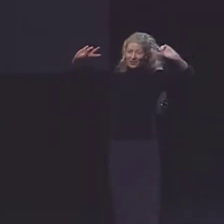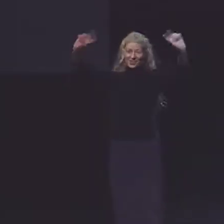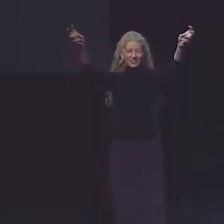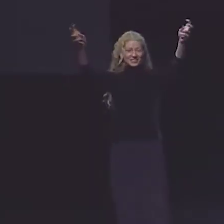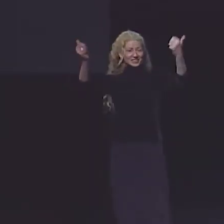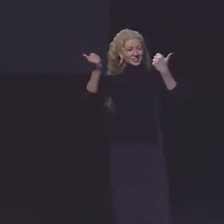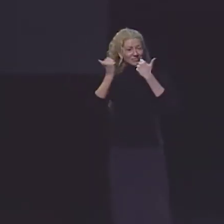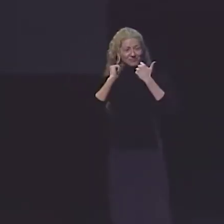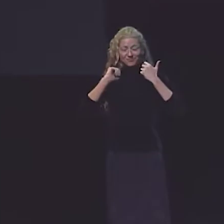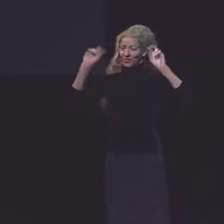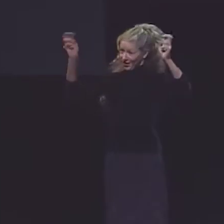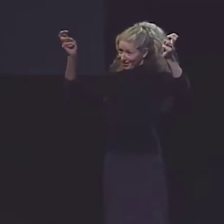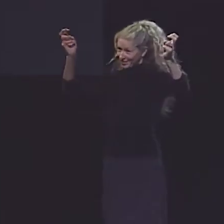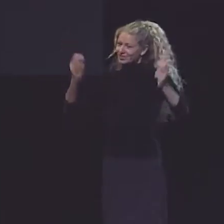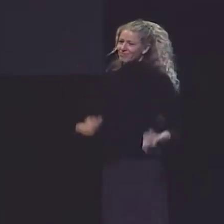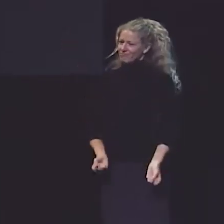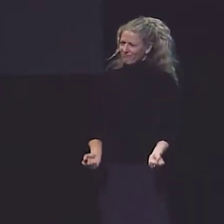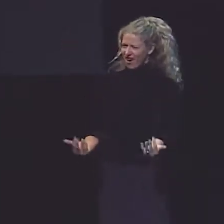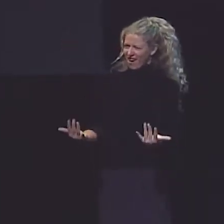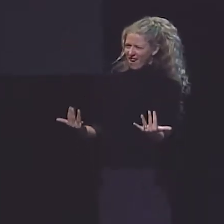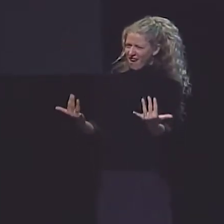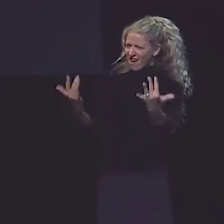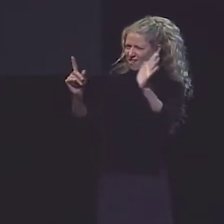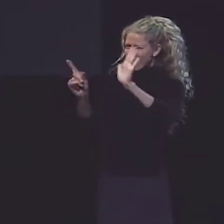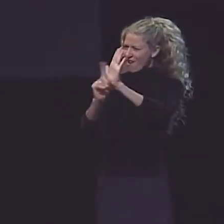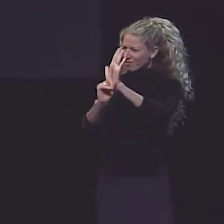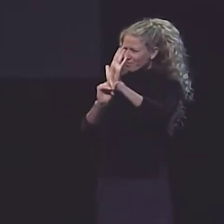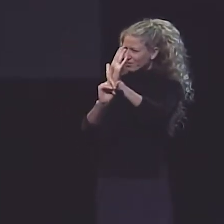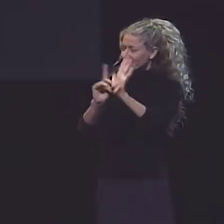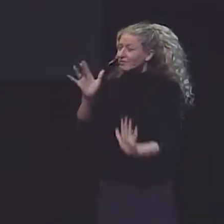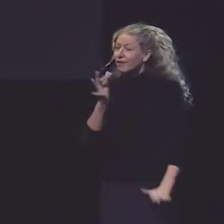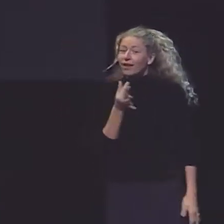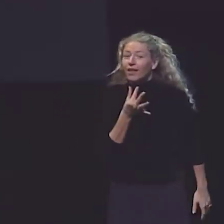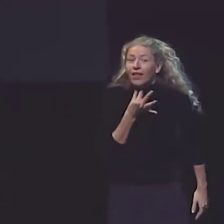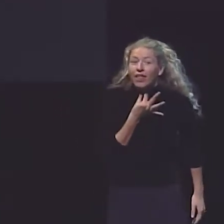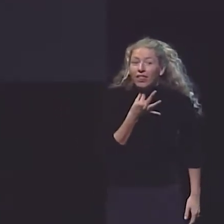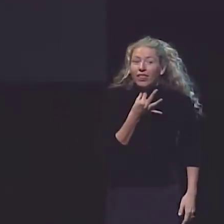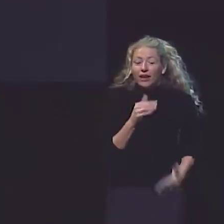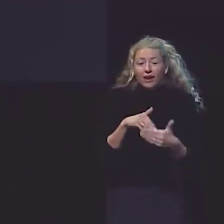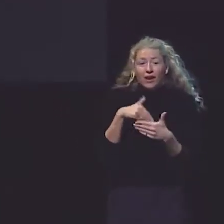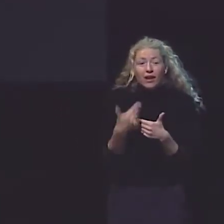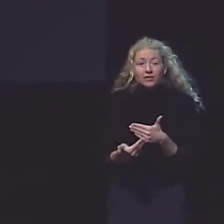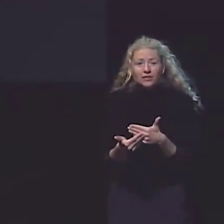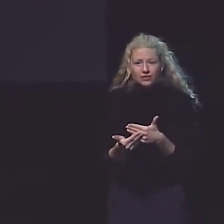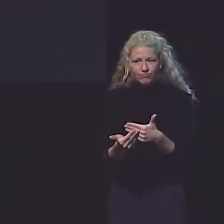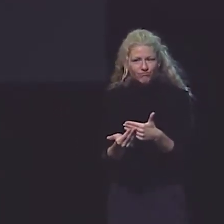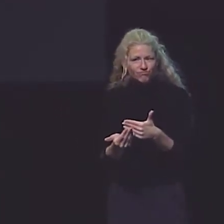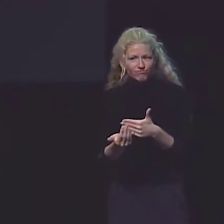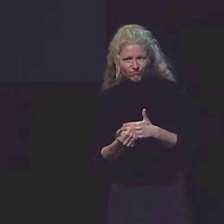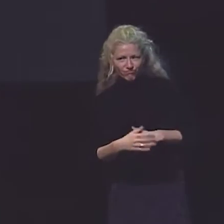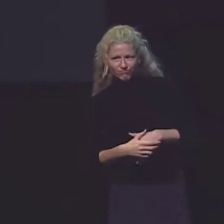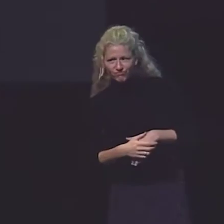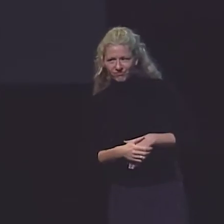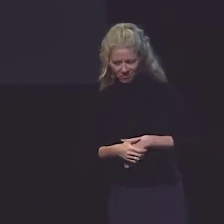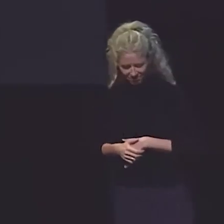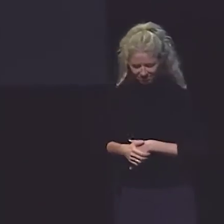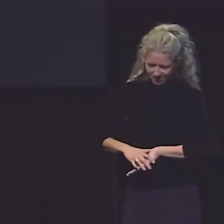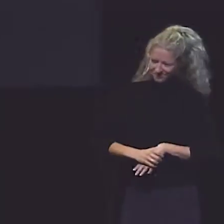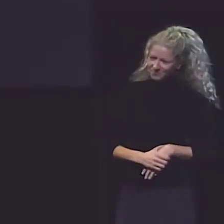HELLO. THE TITLE OF THIS PIECE IS "FIRE-ALARM, CURIOUS NEXT."